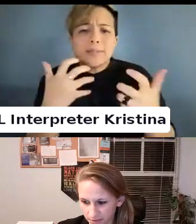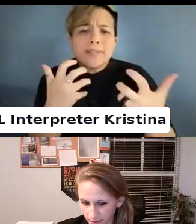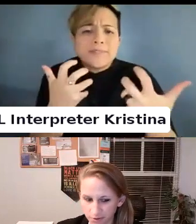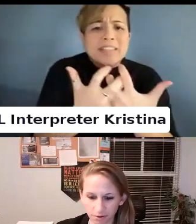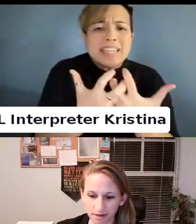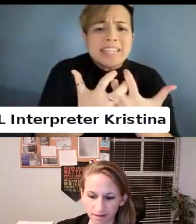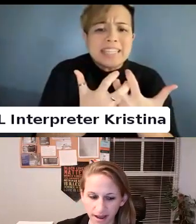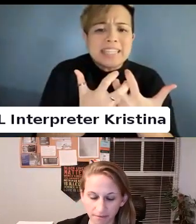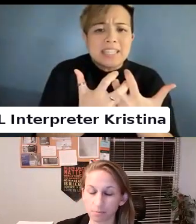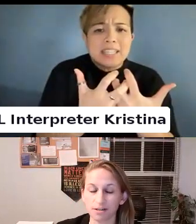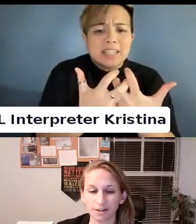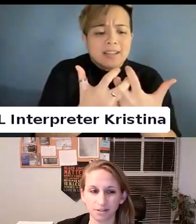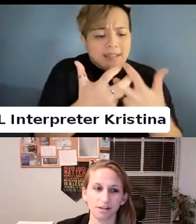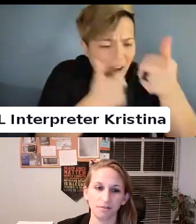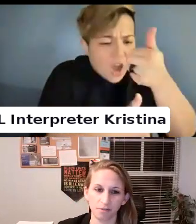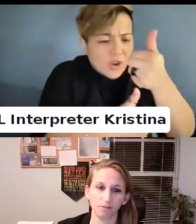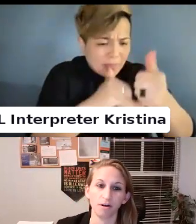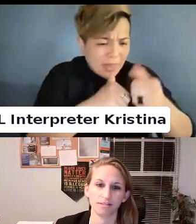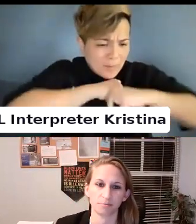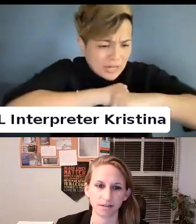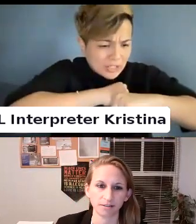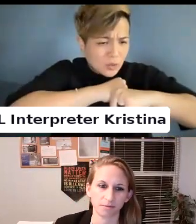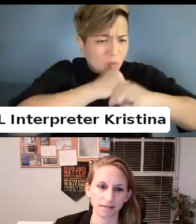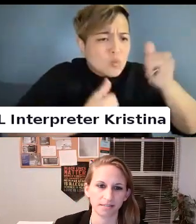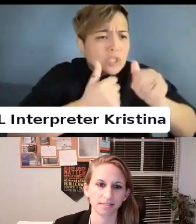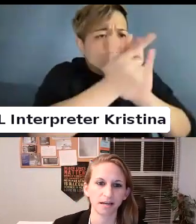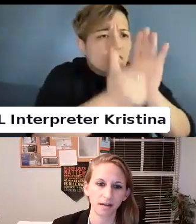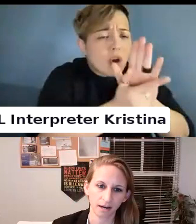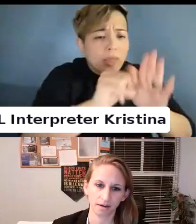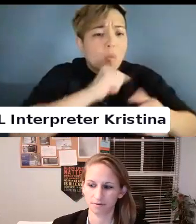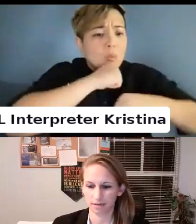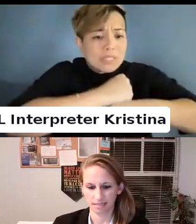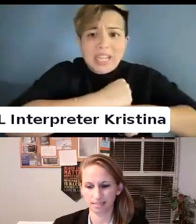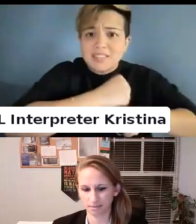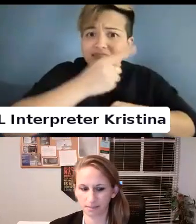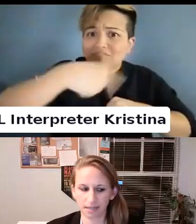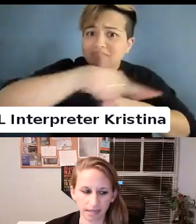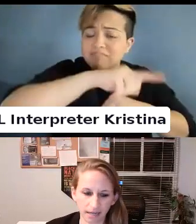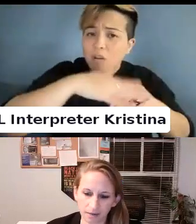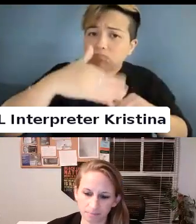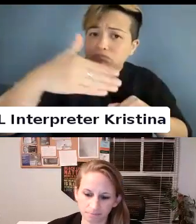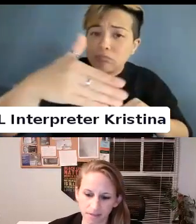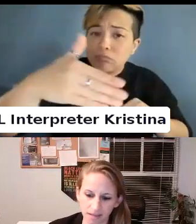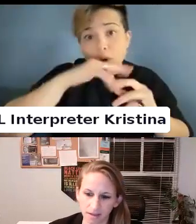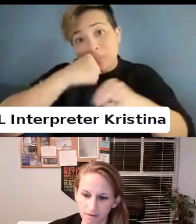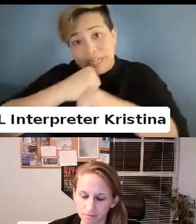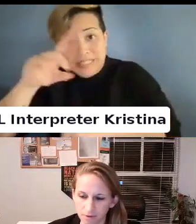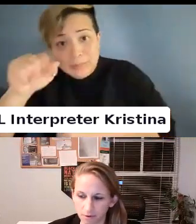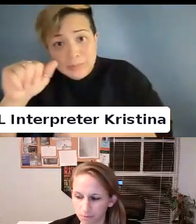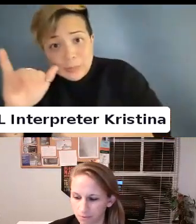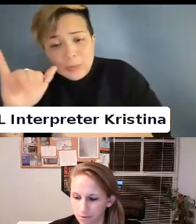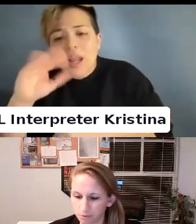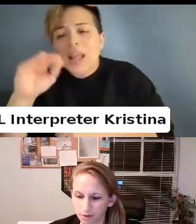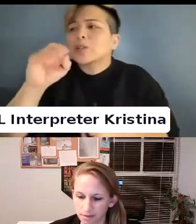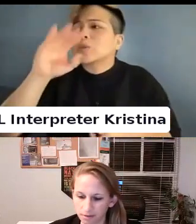Fit under and have the protections of the laws of disability and then you look at the